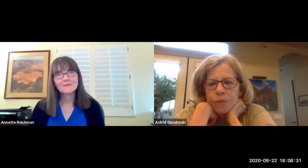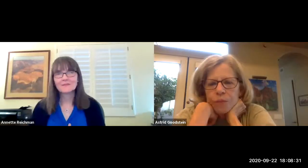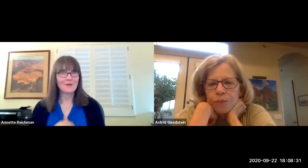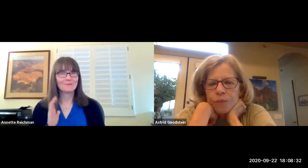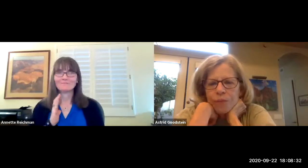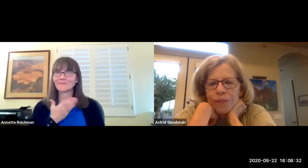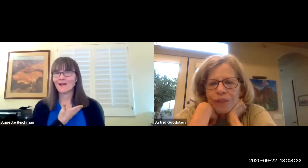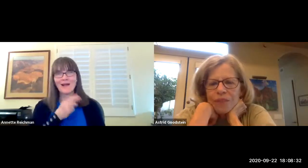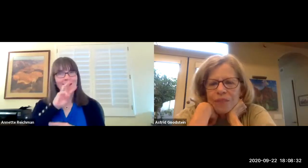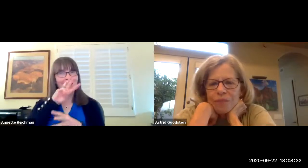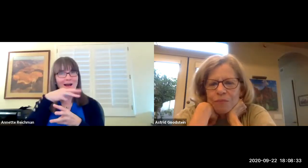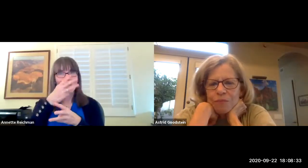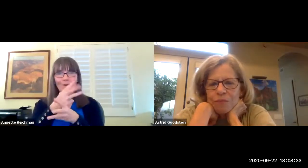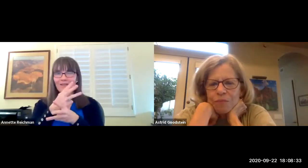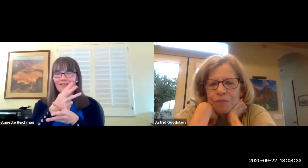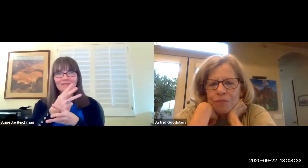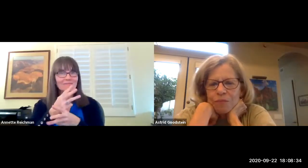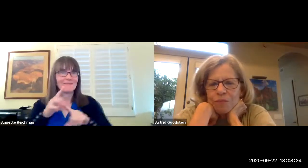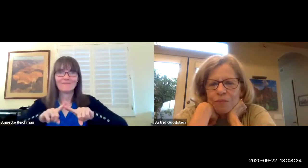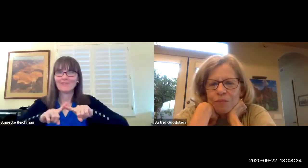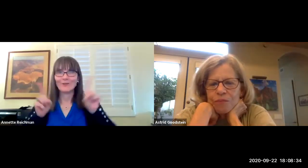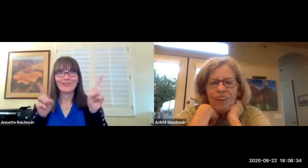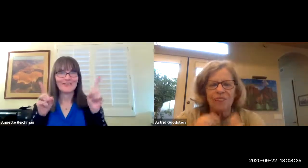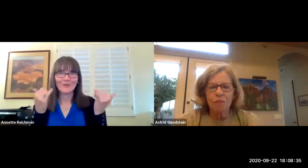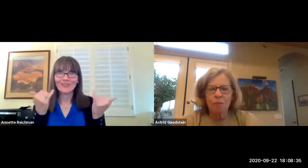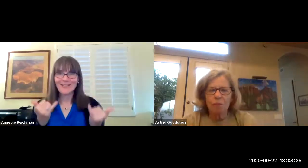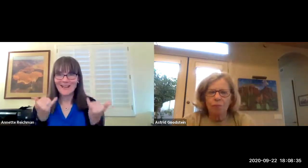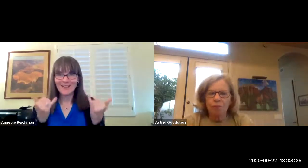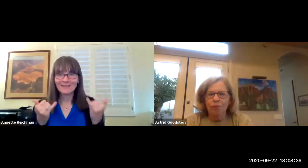and this was something that we had to